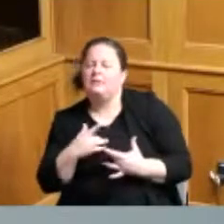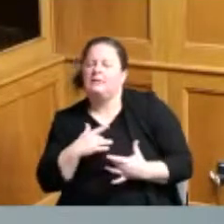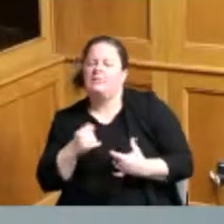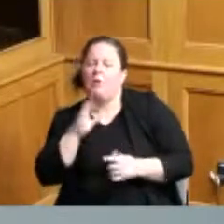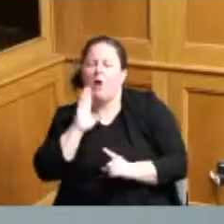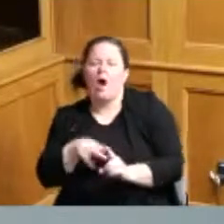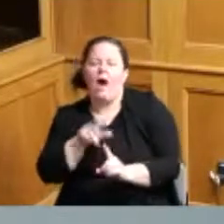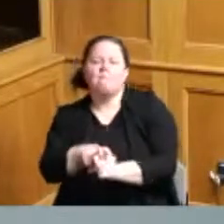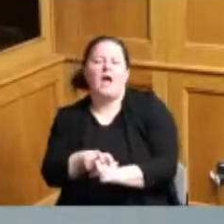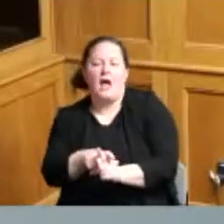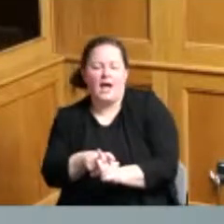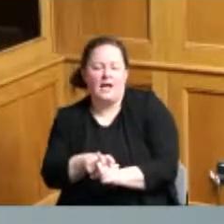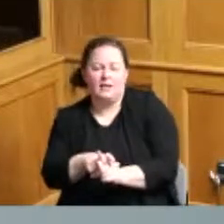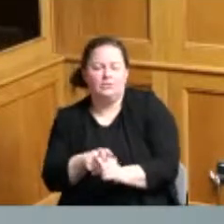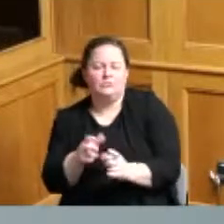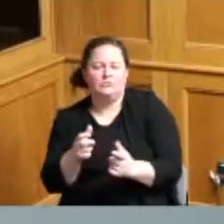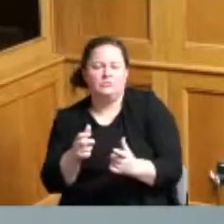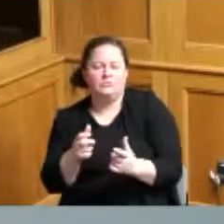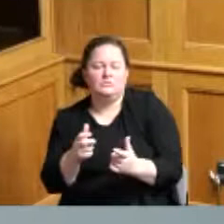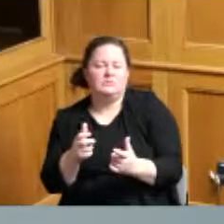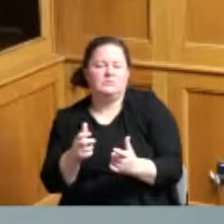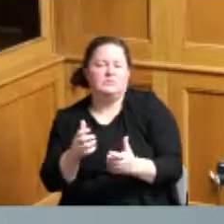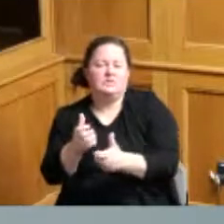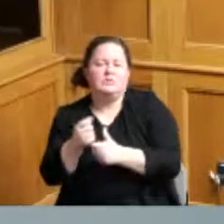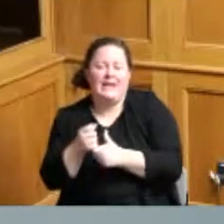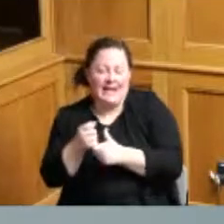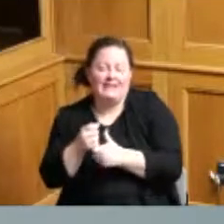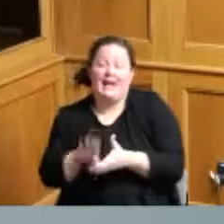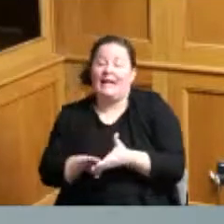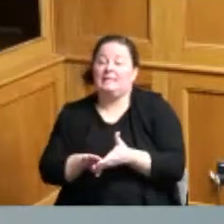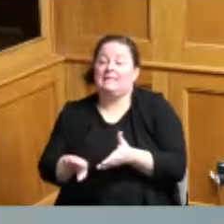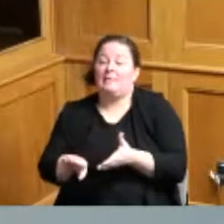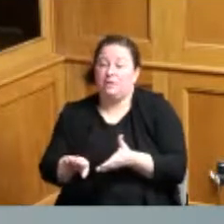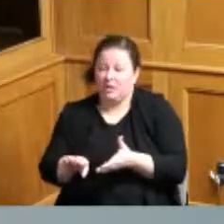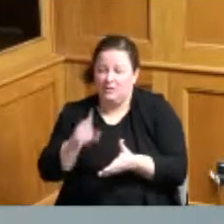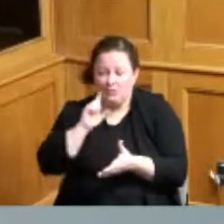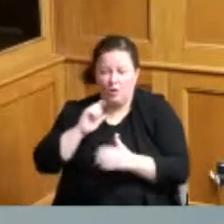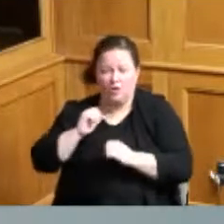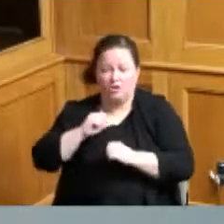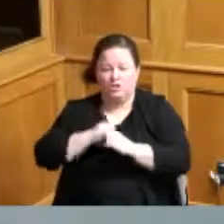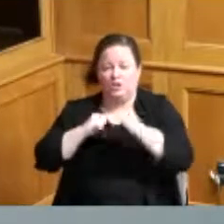achieve typically a an exemption for structured parking but if there is a period of time when we